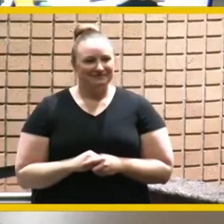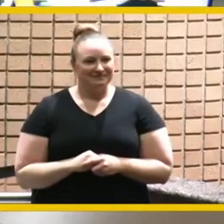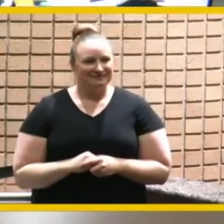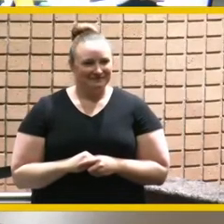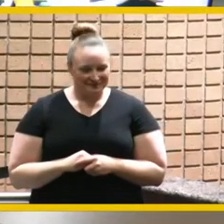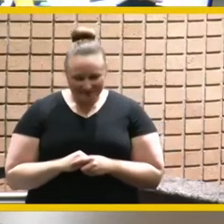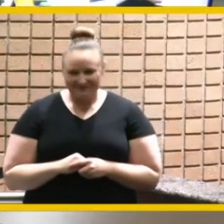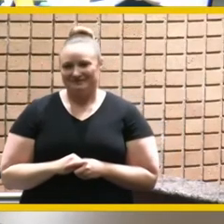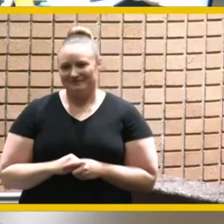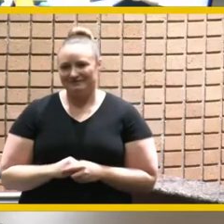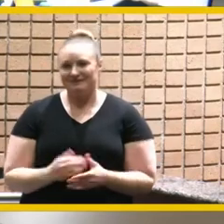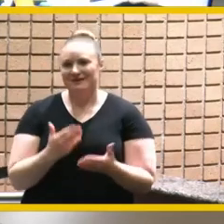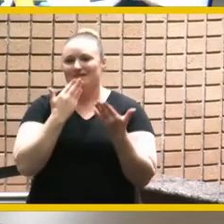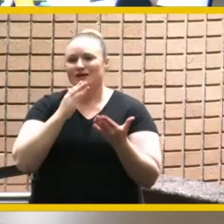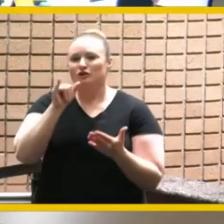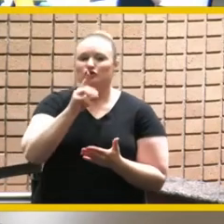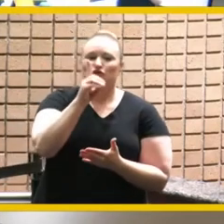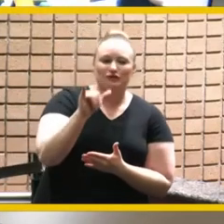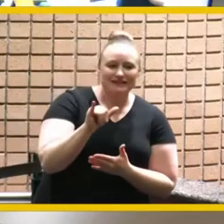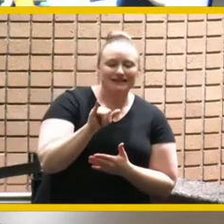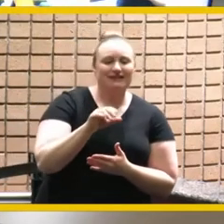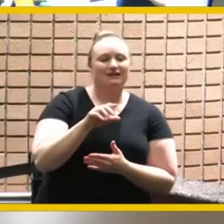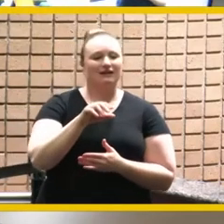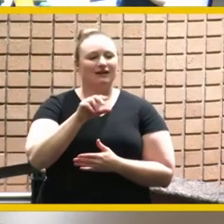thank you judy elizabeth and julia for sharing